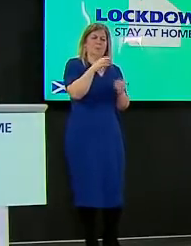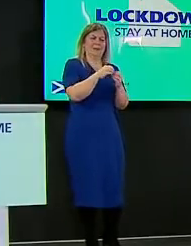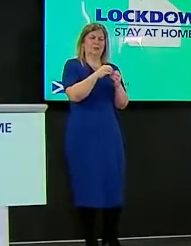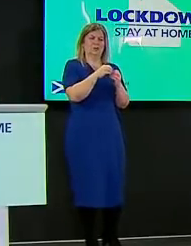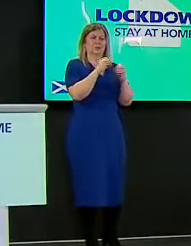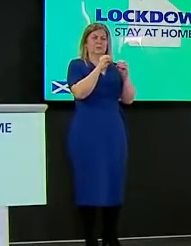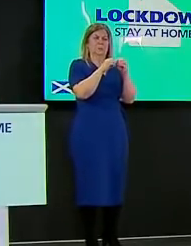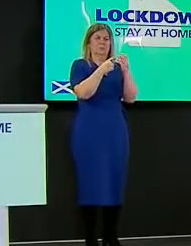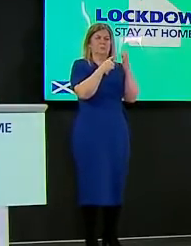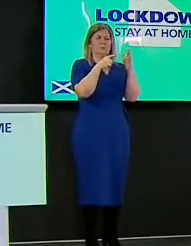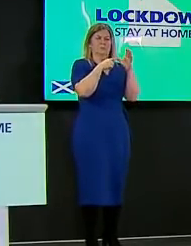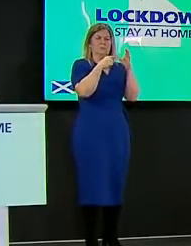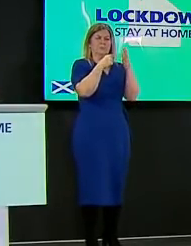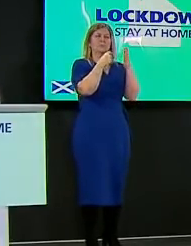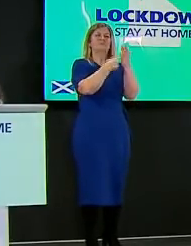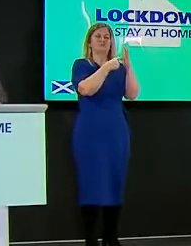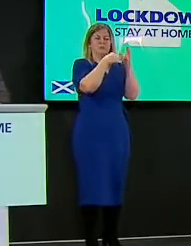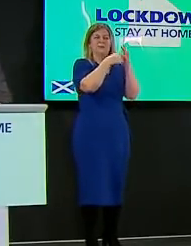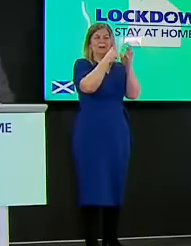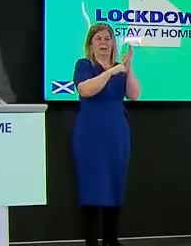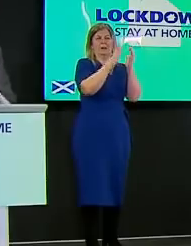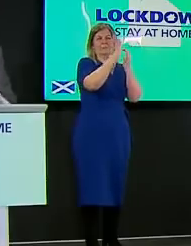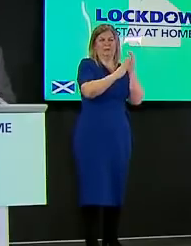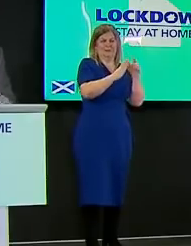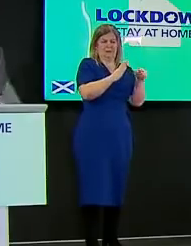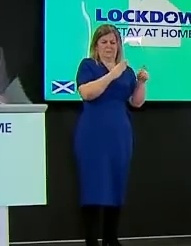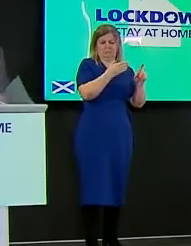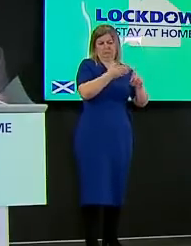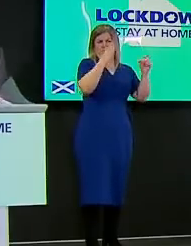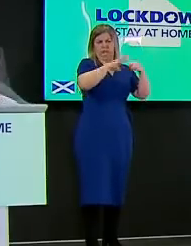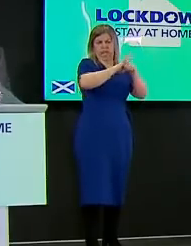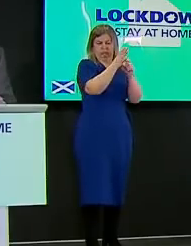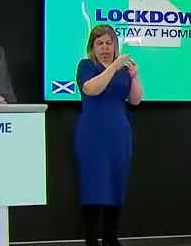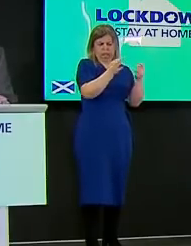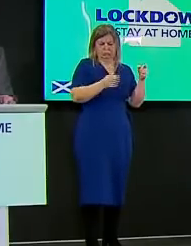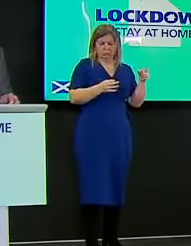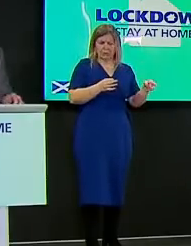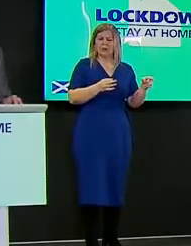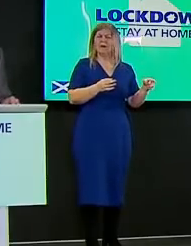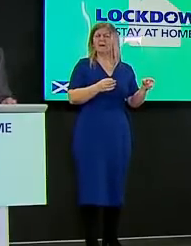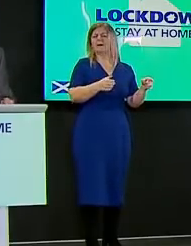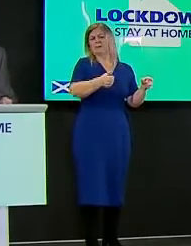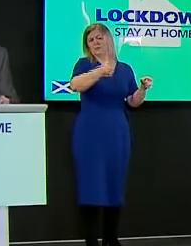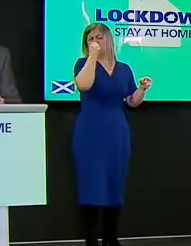in northeast scotland do we know at which point during the three travelers' isolation